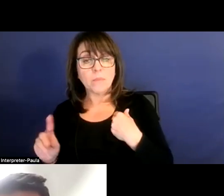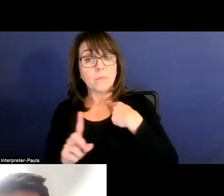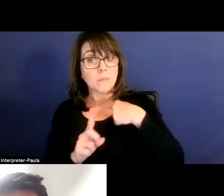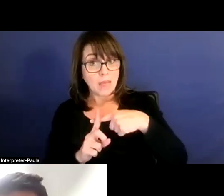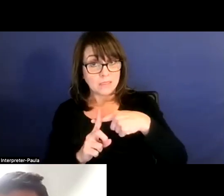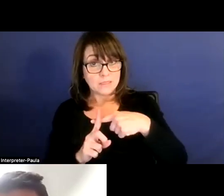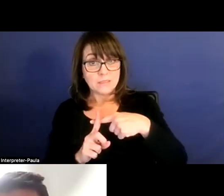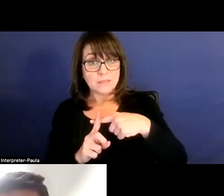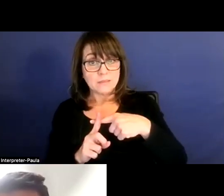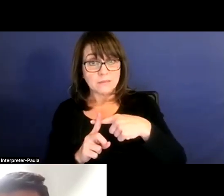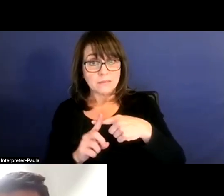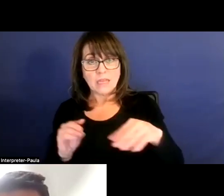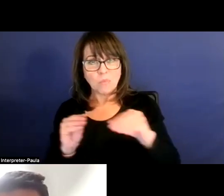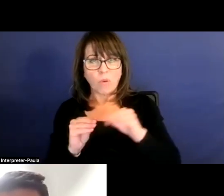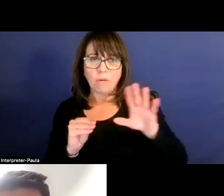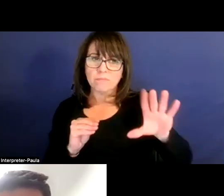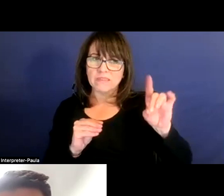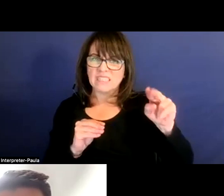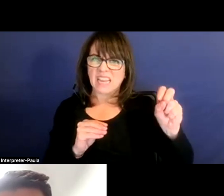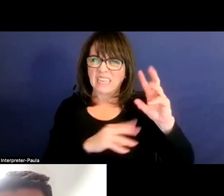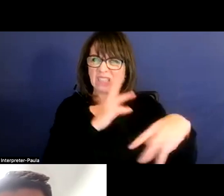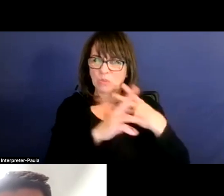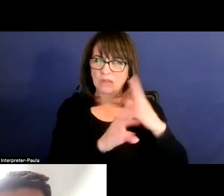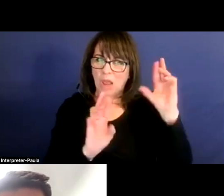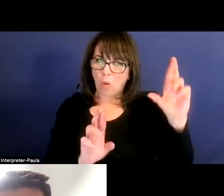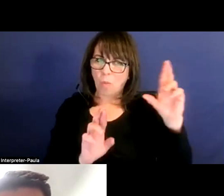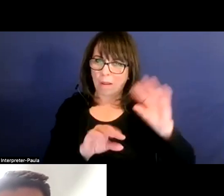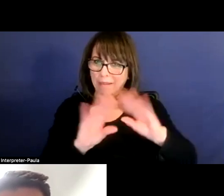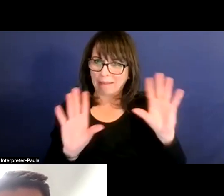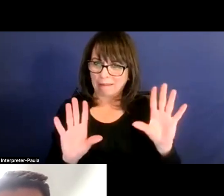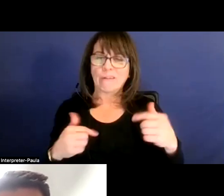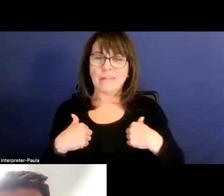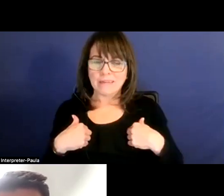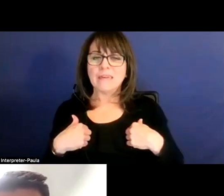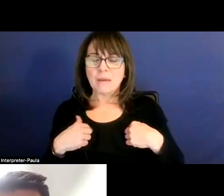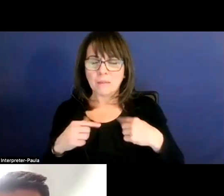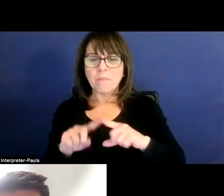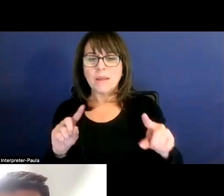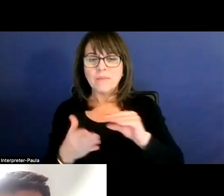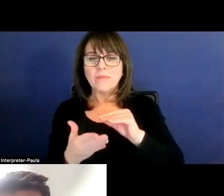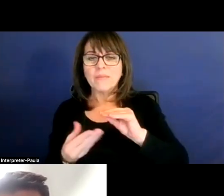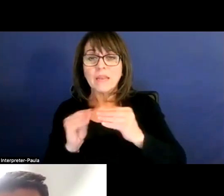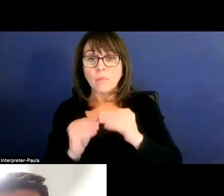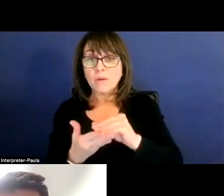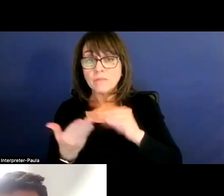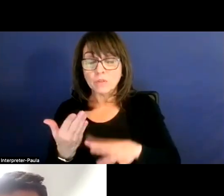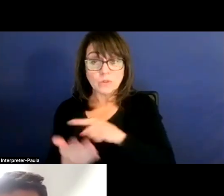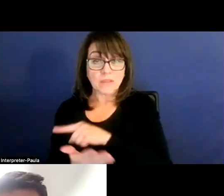and this is more in Dennis's world, so I hope I'm saying this right, but for the number of students that they have also determines the amount